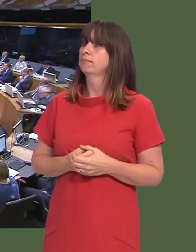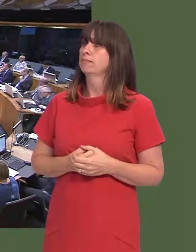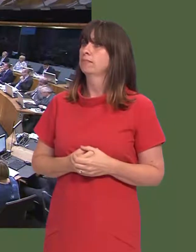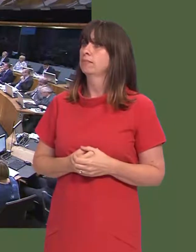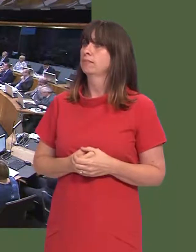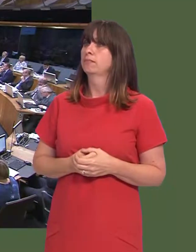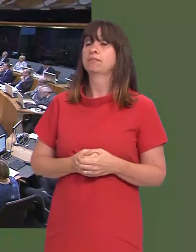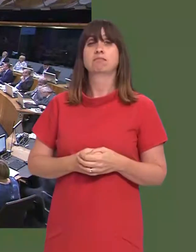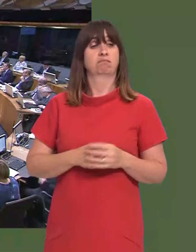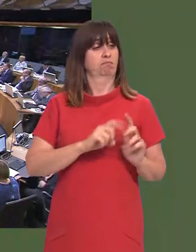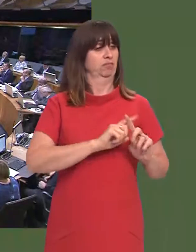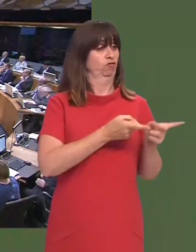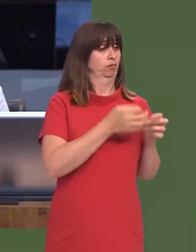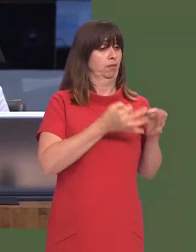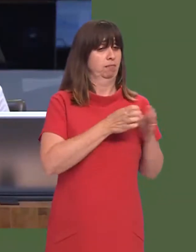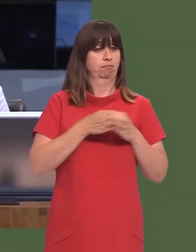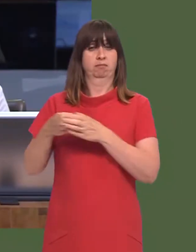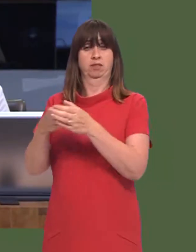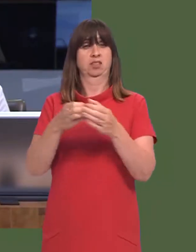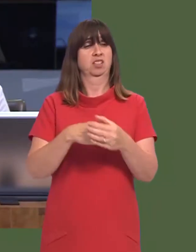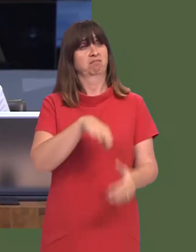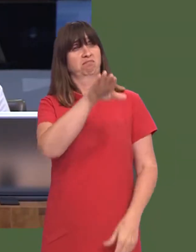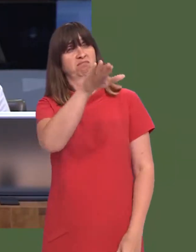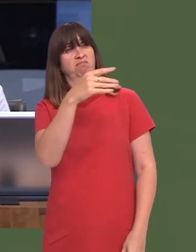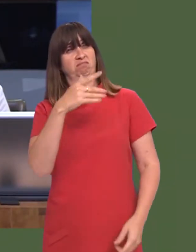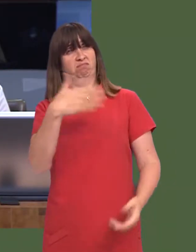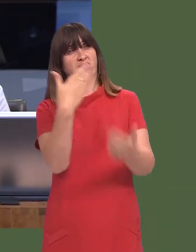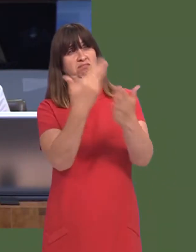First Minister, all of the opposition parties in the Assembly have called for a full independent